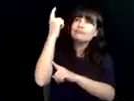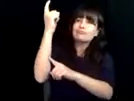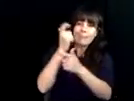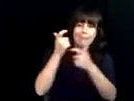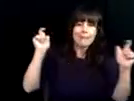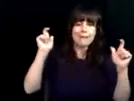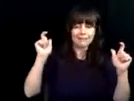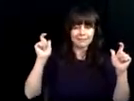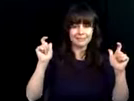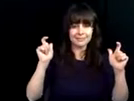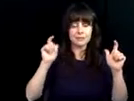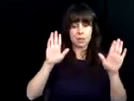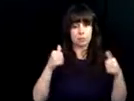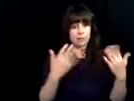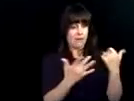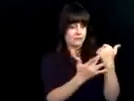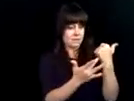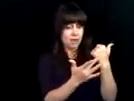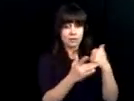confidence and the ability to dream big.